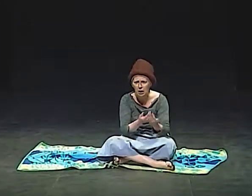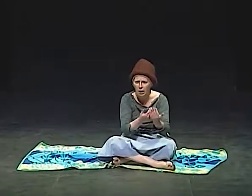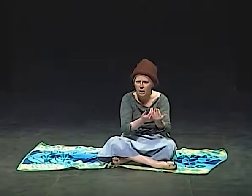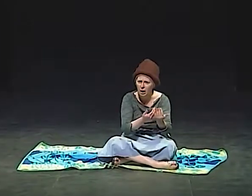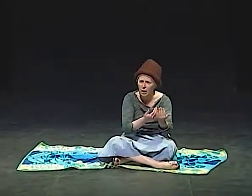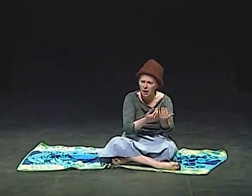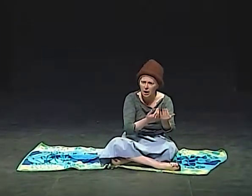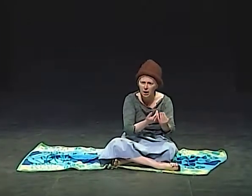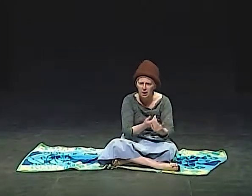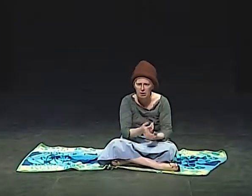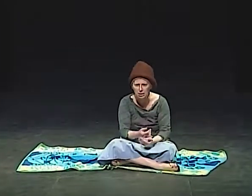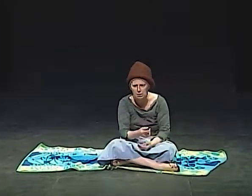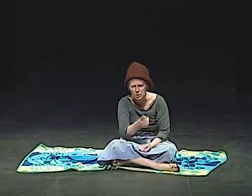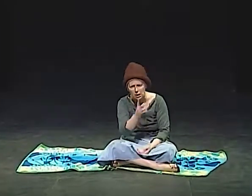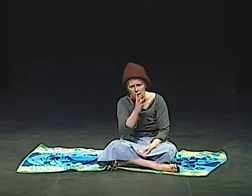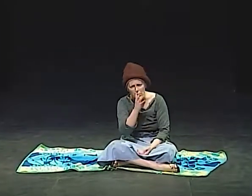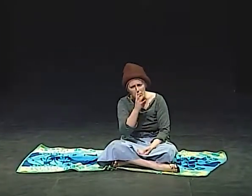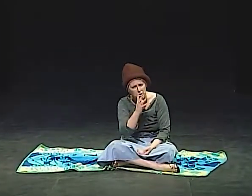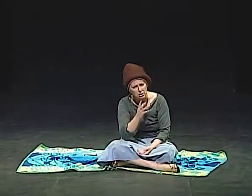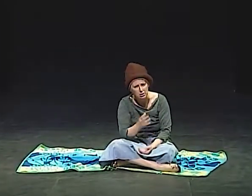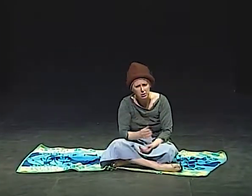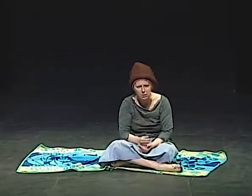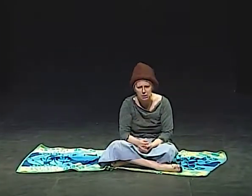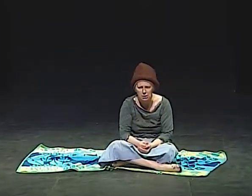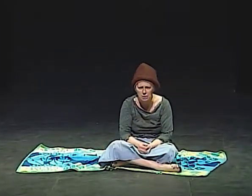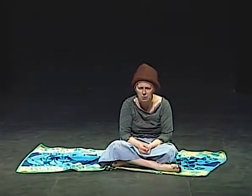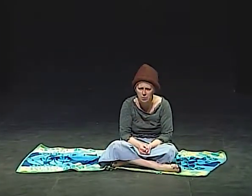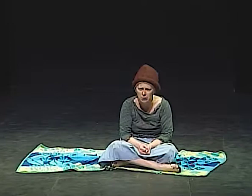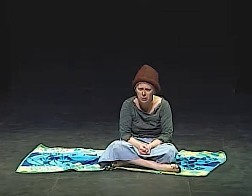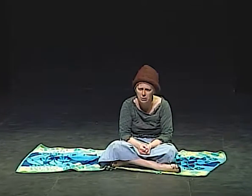AND I WAITED. WHERE'S MOM?